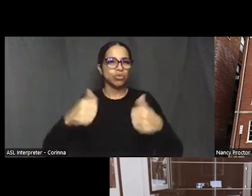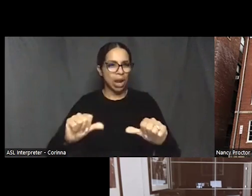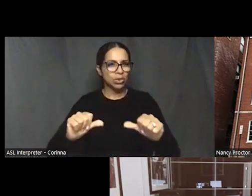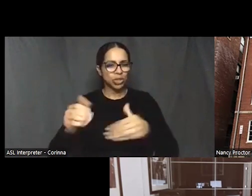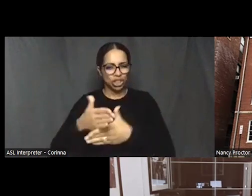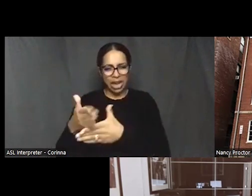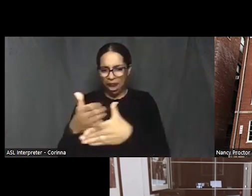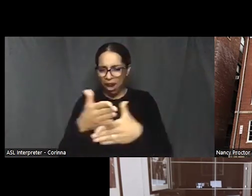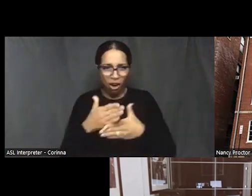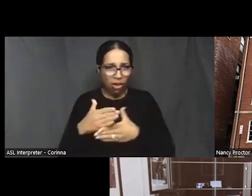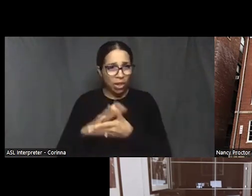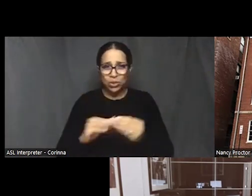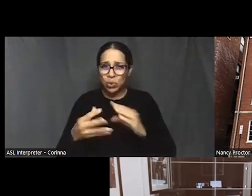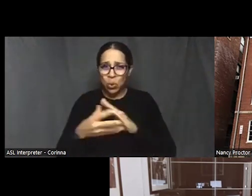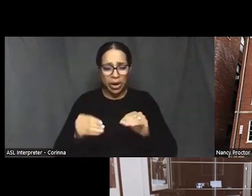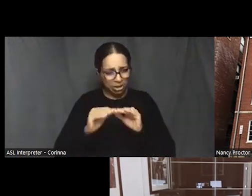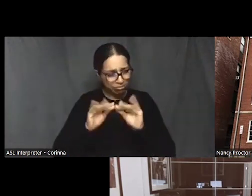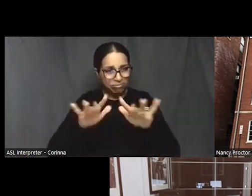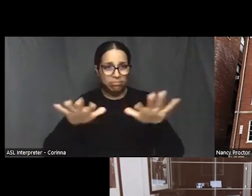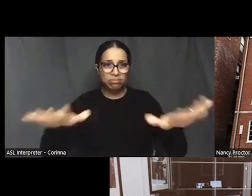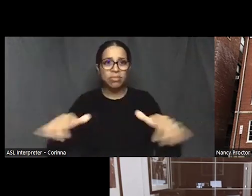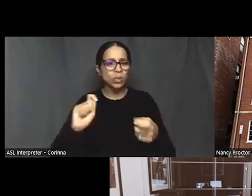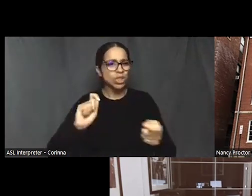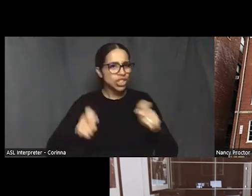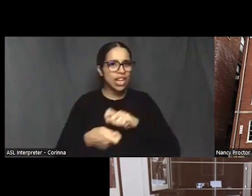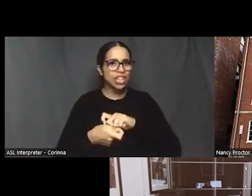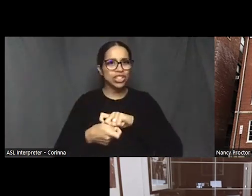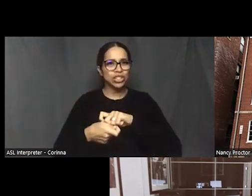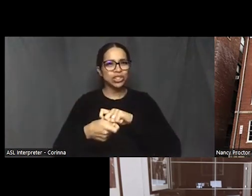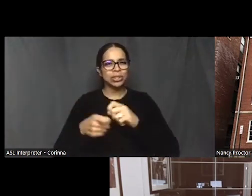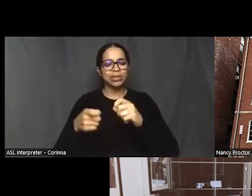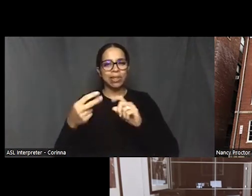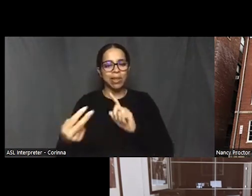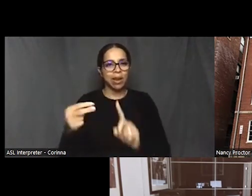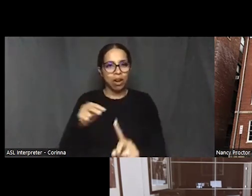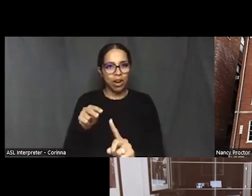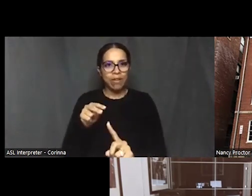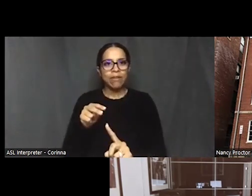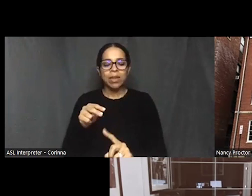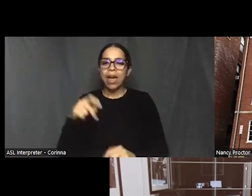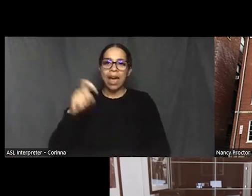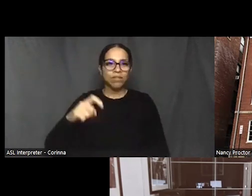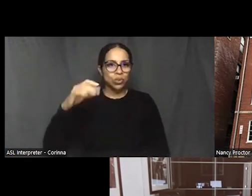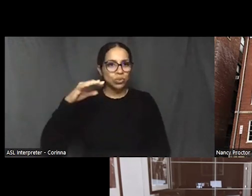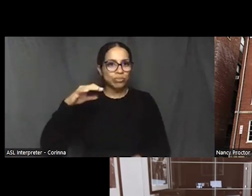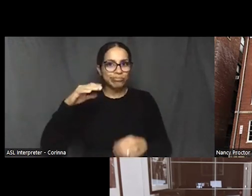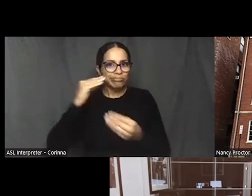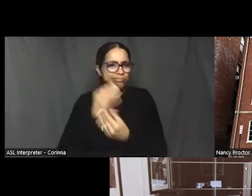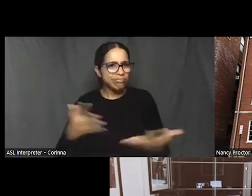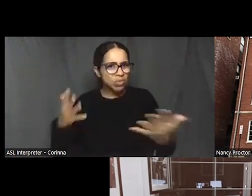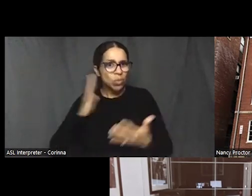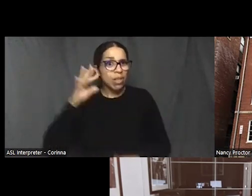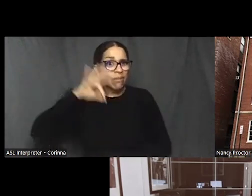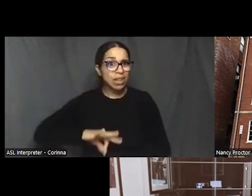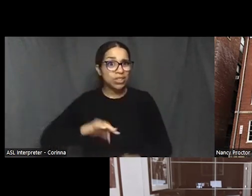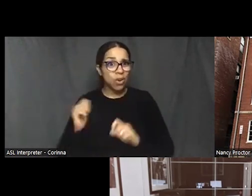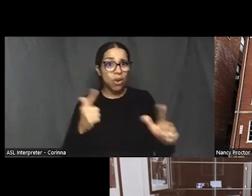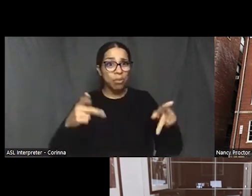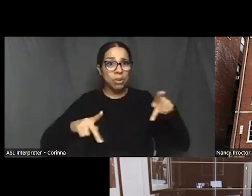at the advantage of our people? We have got to start taking care of one another each